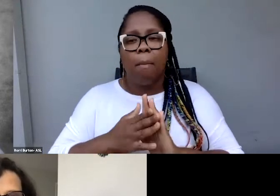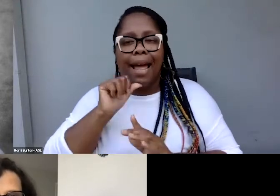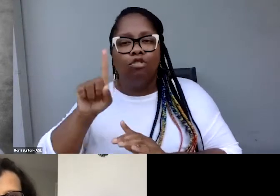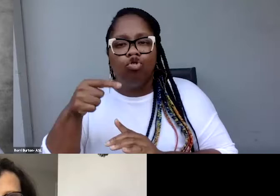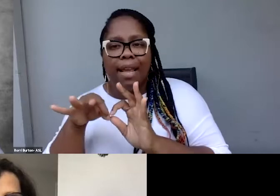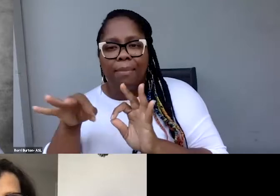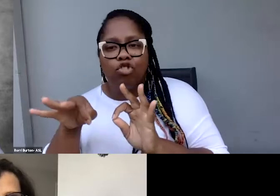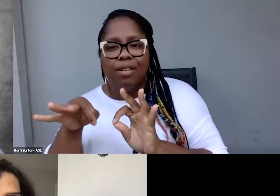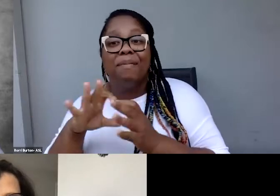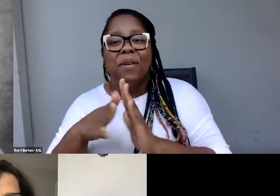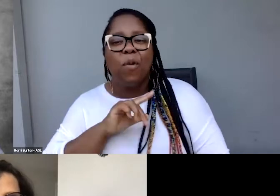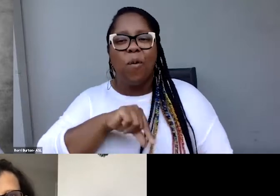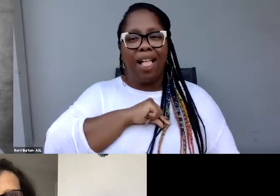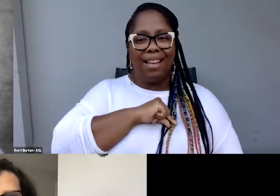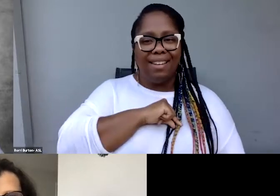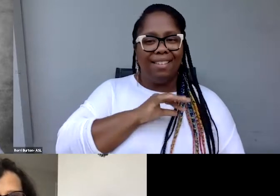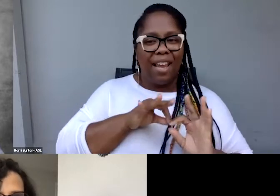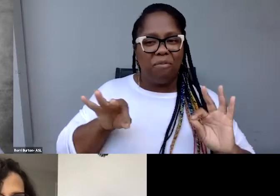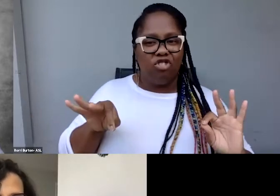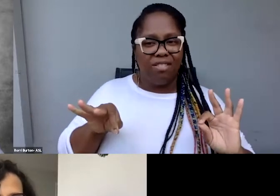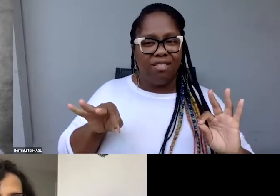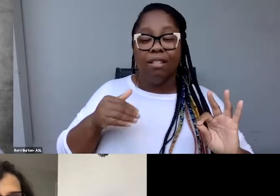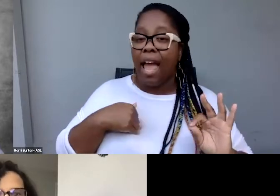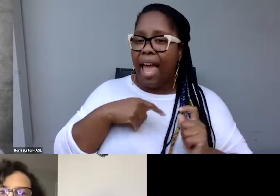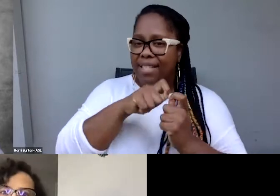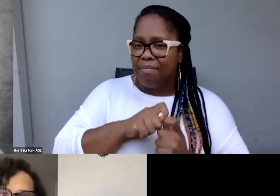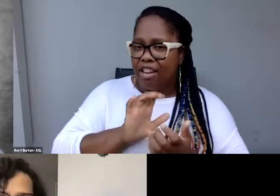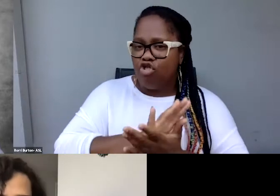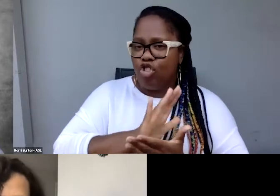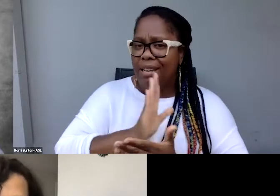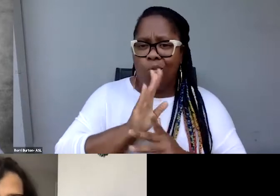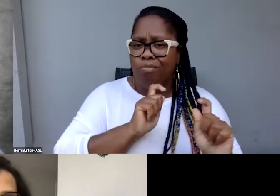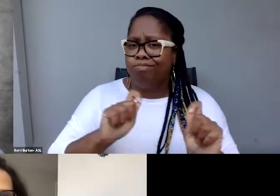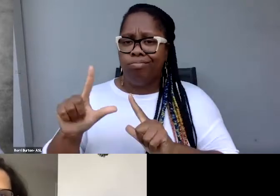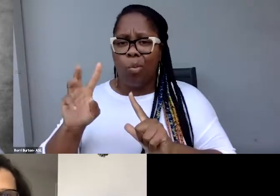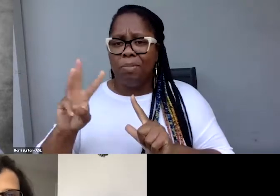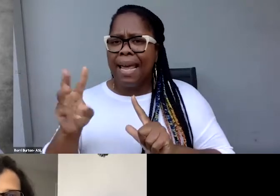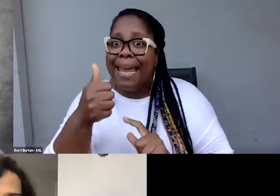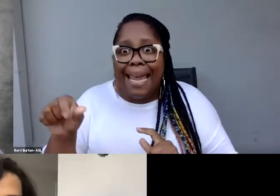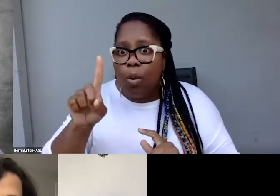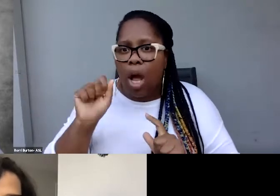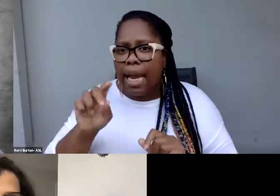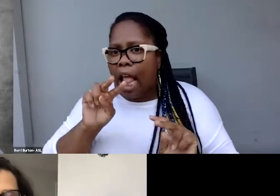And I have a spec sheet. We're going to put it on the website. Anyone can see the spec sheet. You don't even have to be a filmmaker.